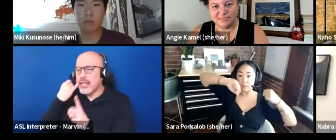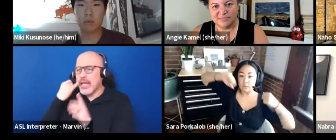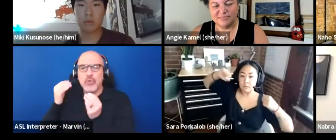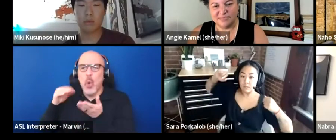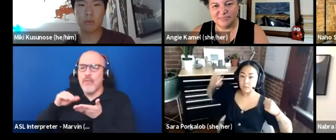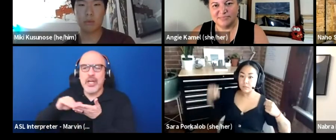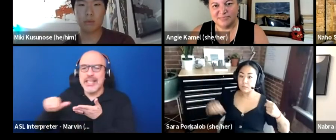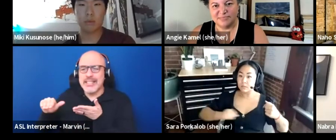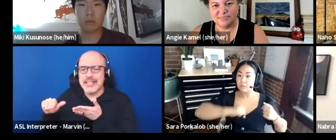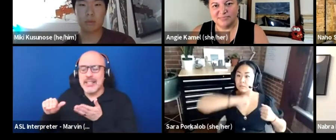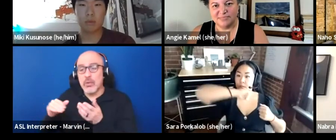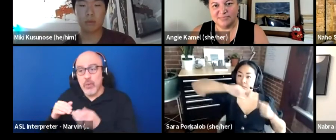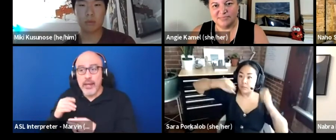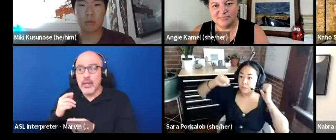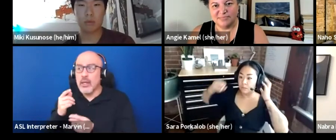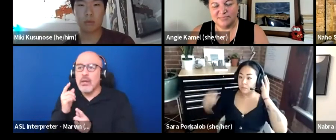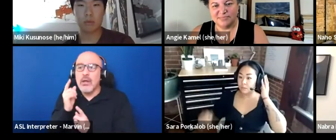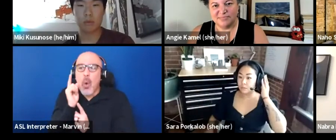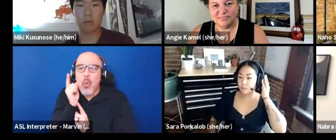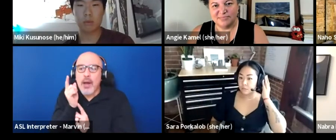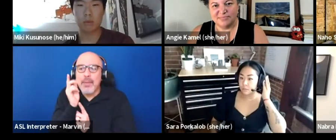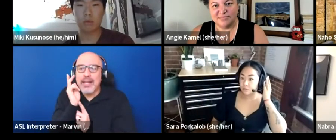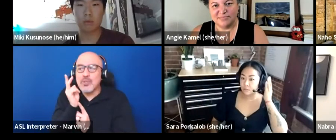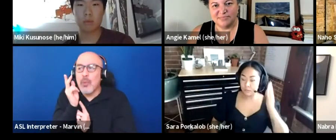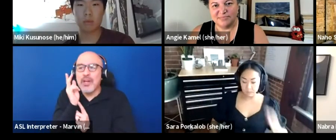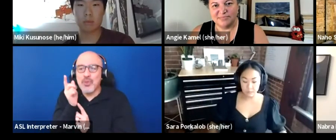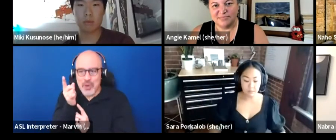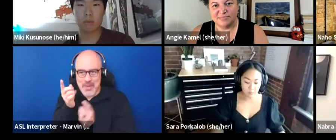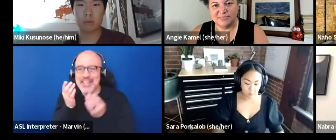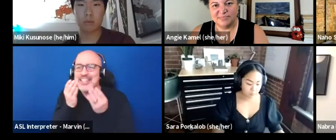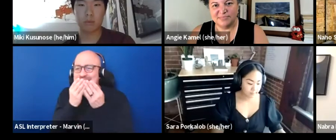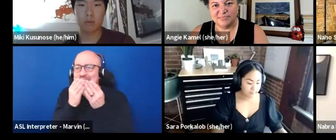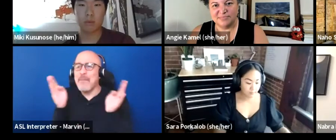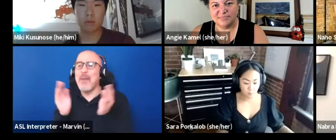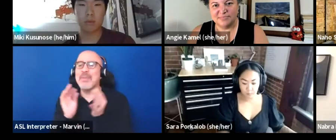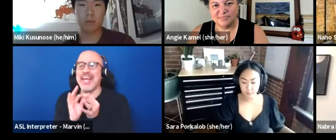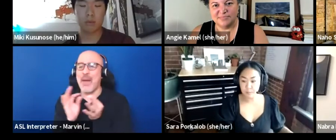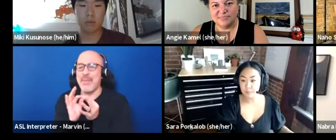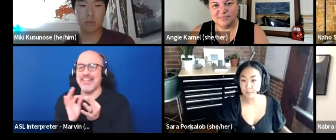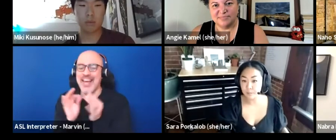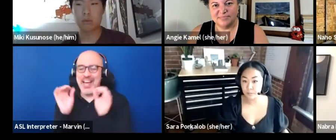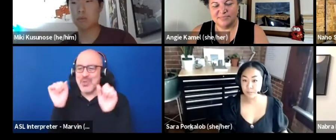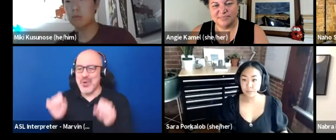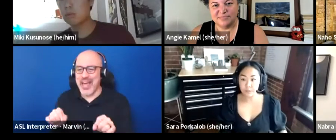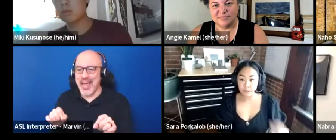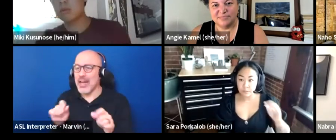And you can have your two three minute public comment for that. But even as much as having finger puppets.